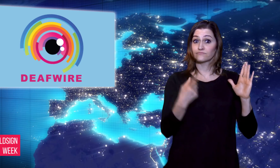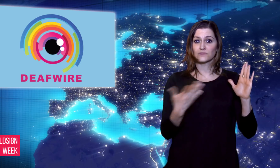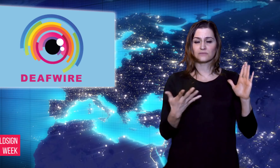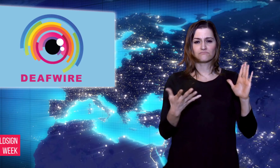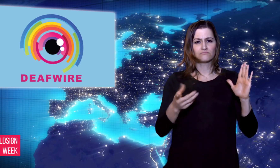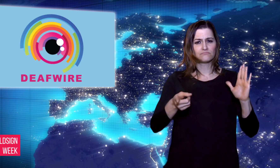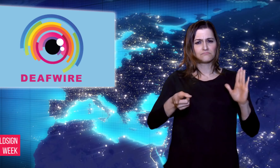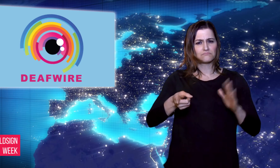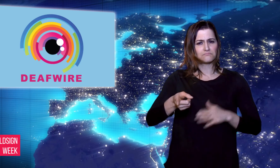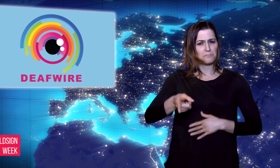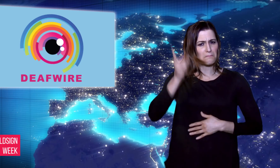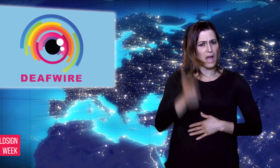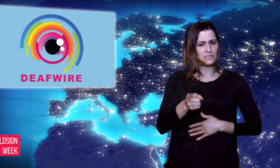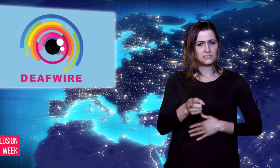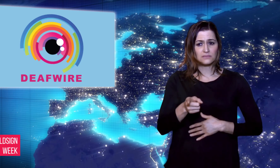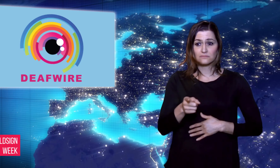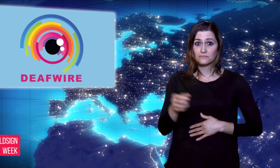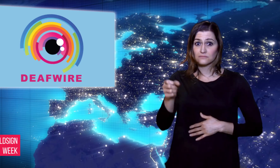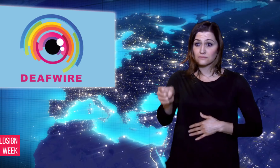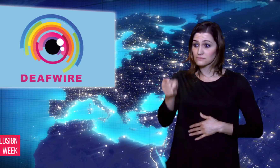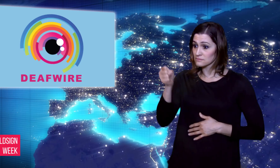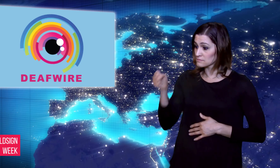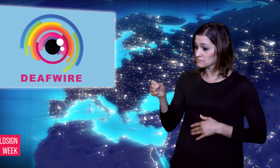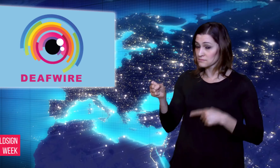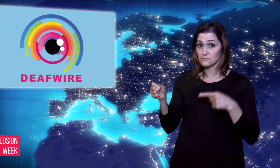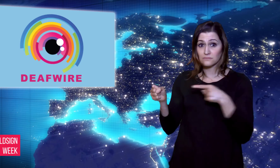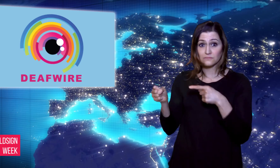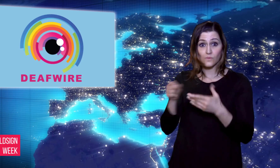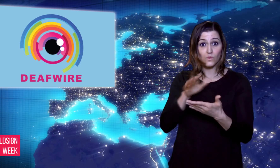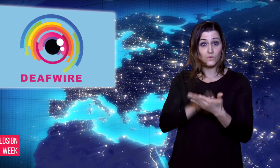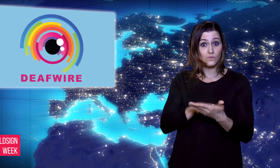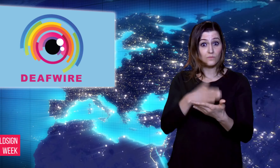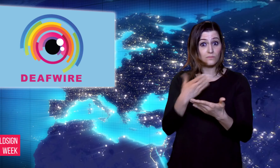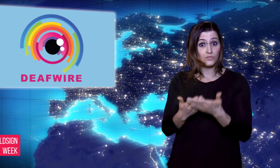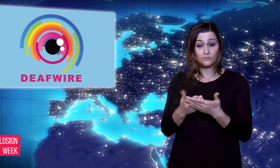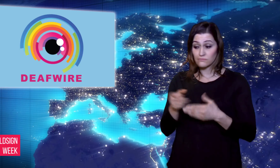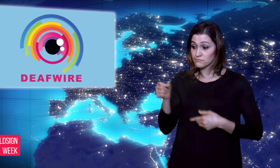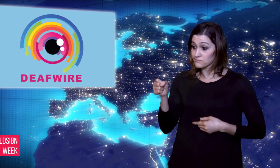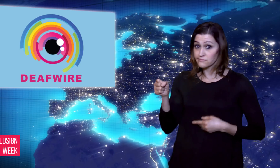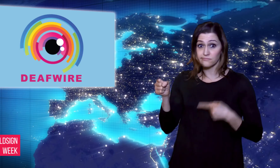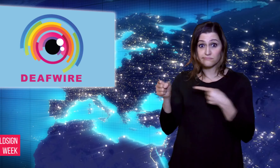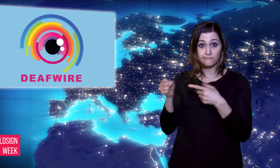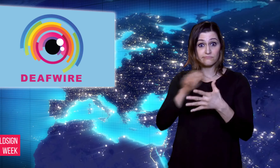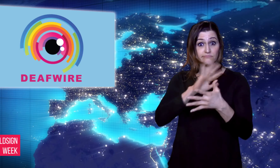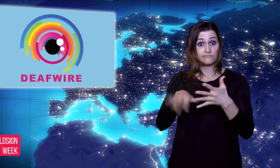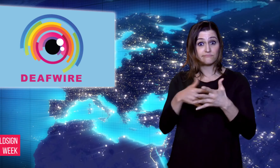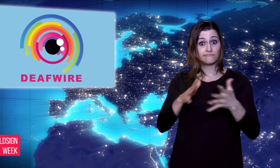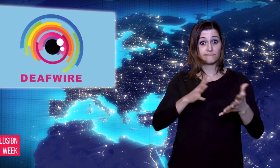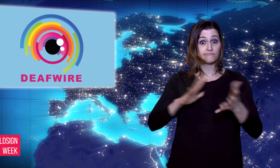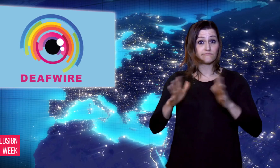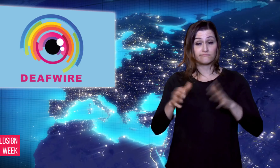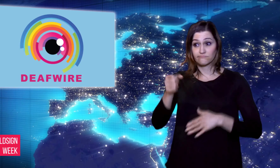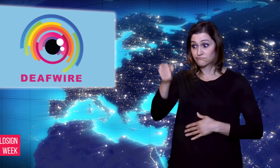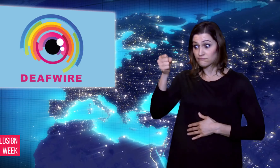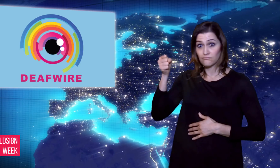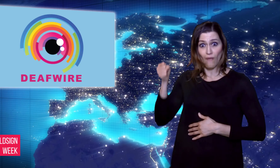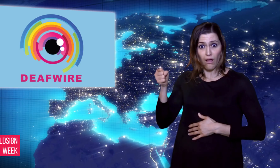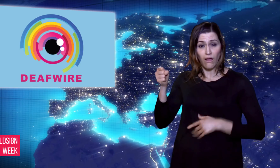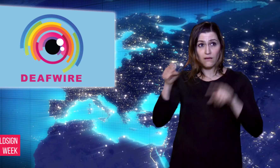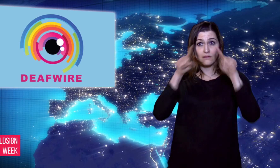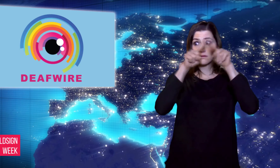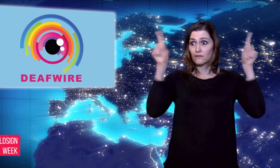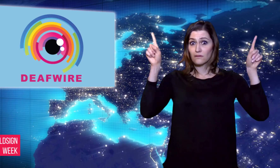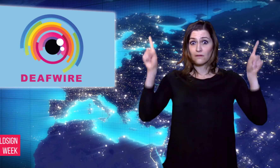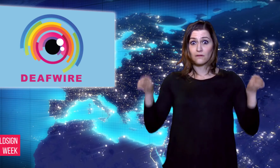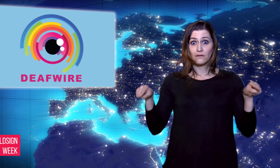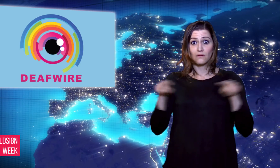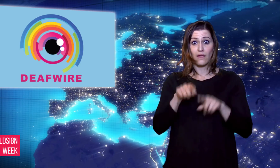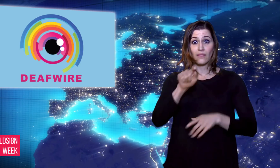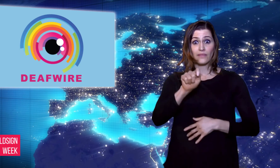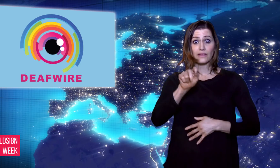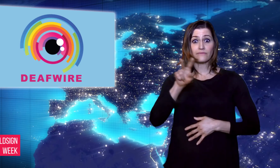would make it mandatory for interpreters